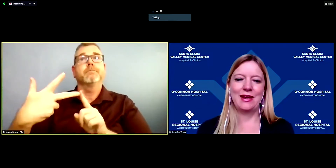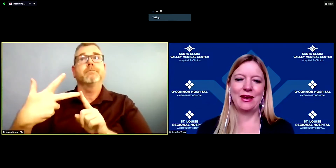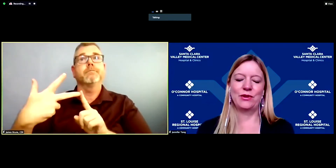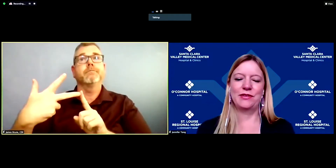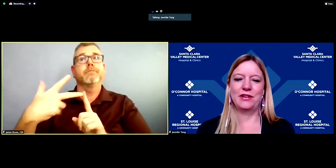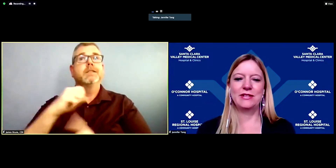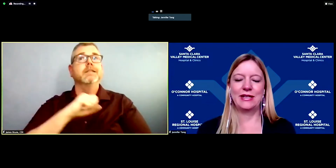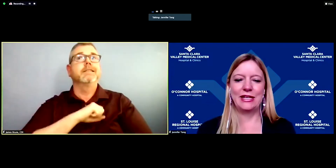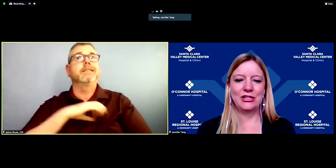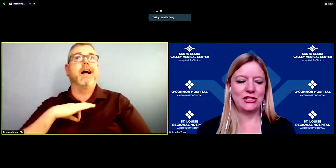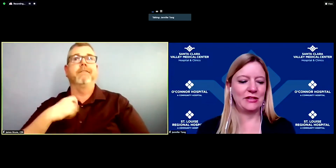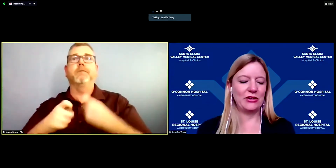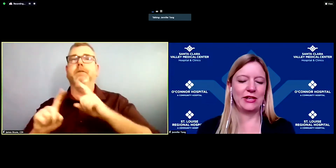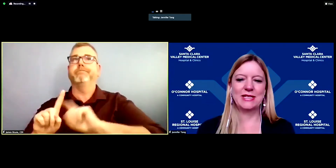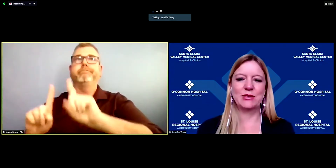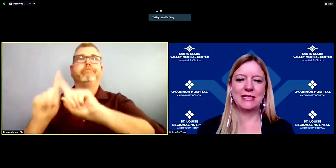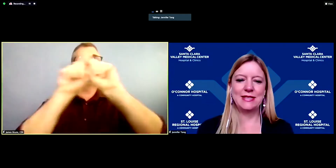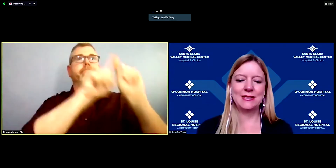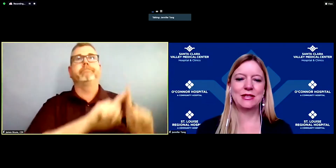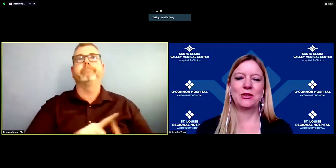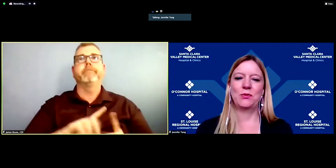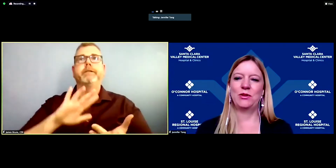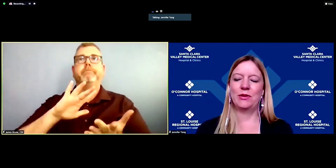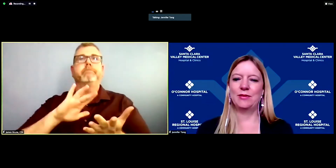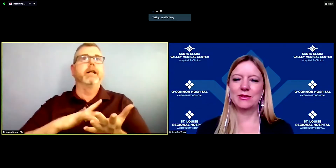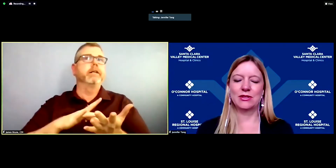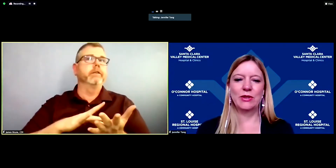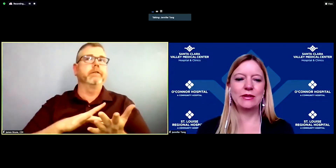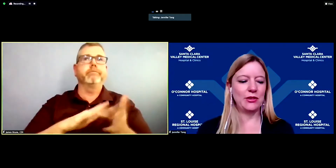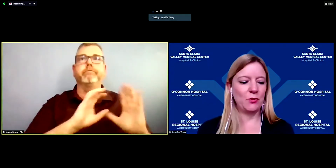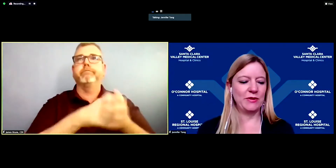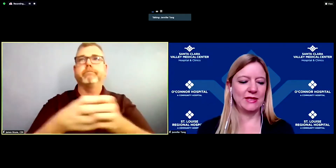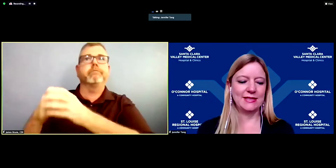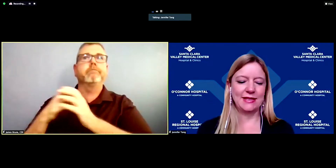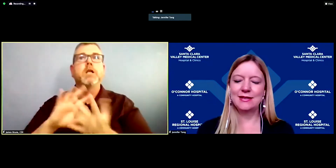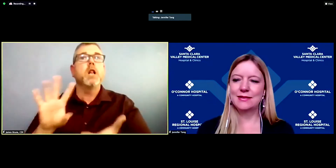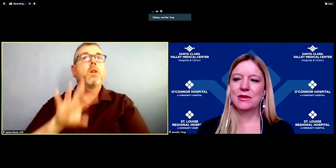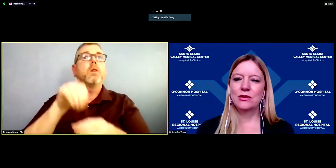and with their dedication and their expertise, we were able to quickly open this site,